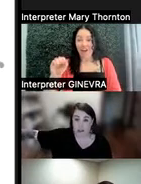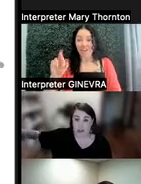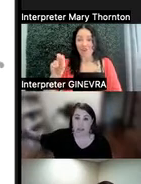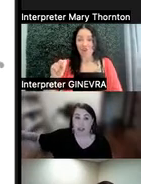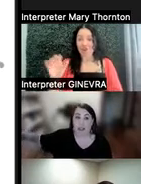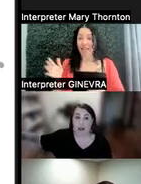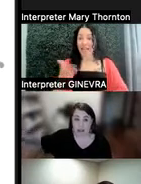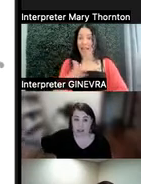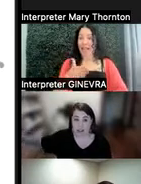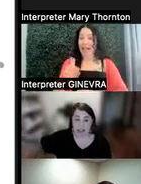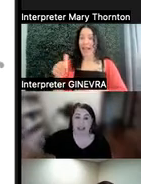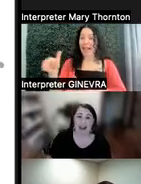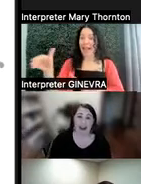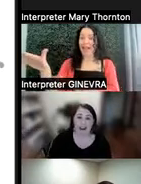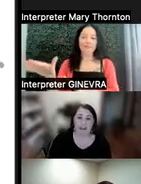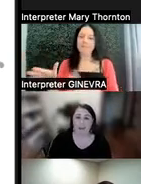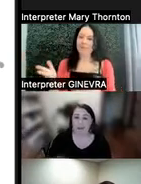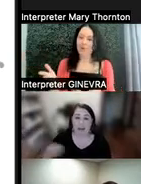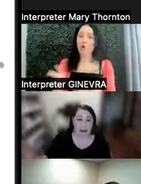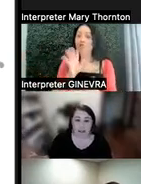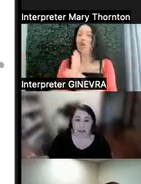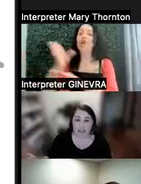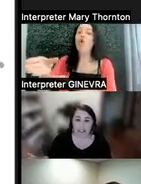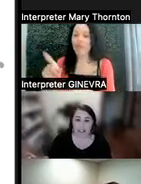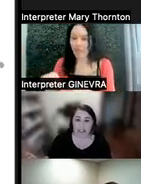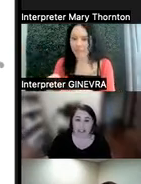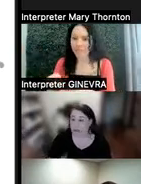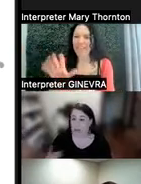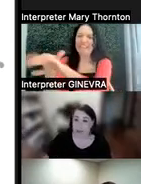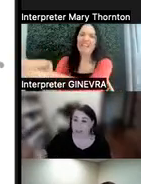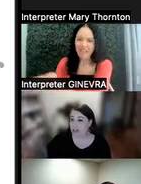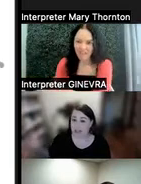to complete their thought. We might also see things like people being frequently